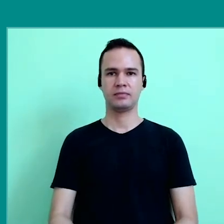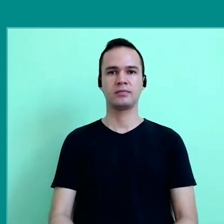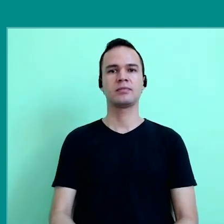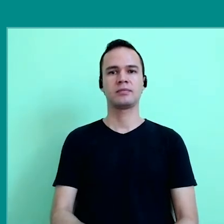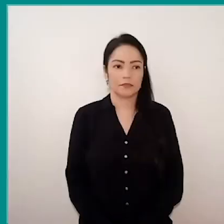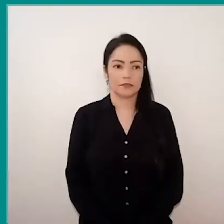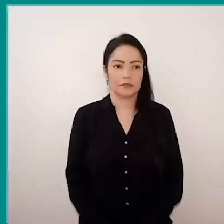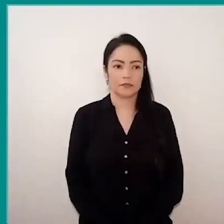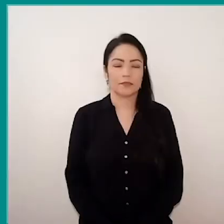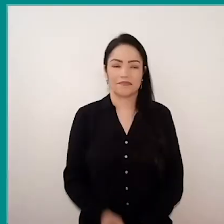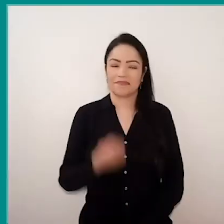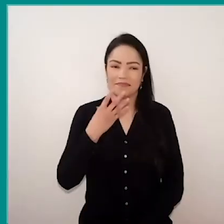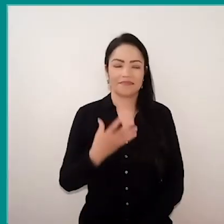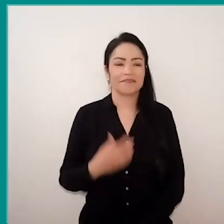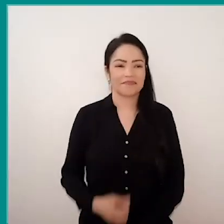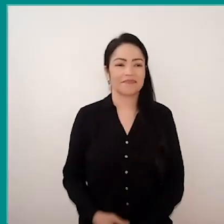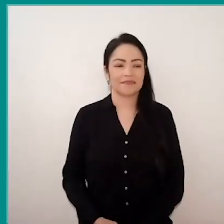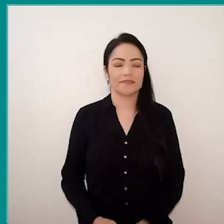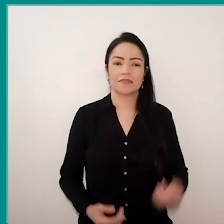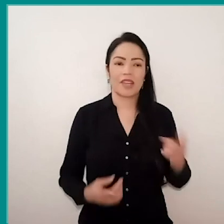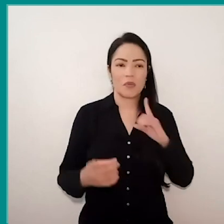Very well, Inés, this dilemma of…